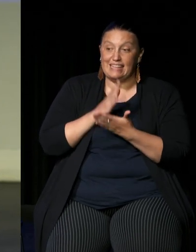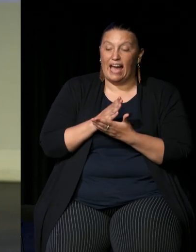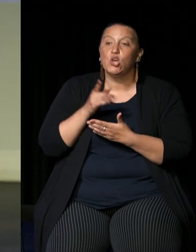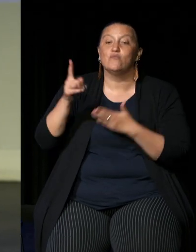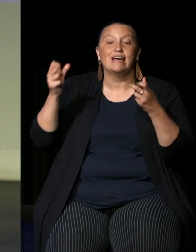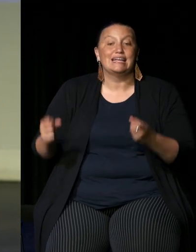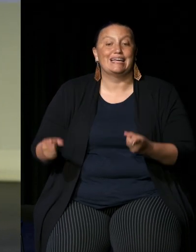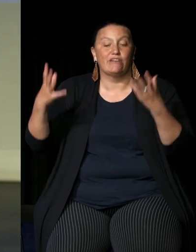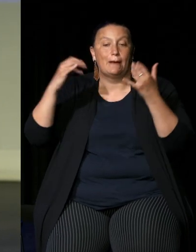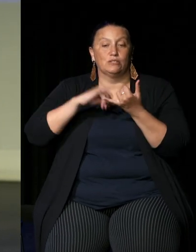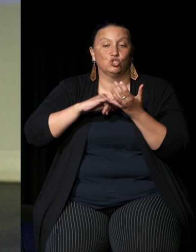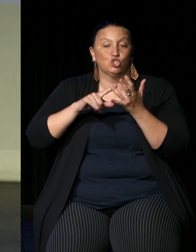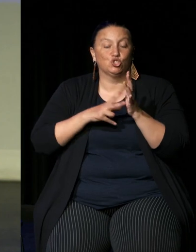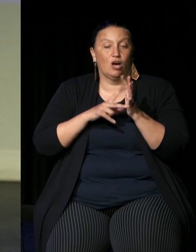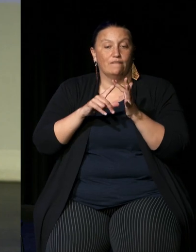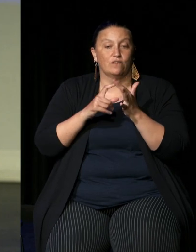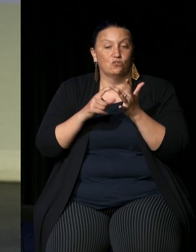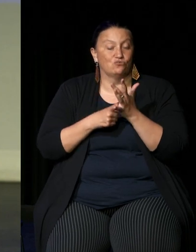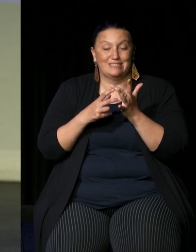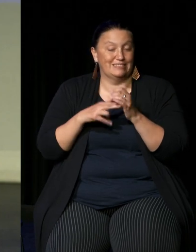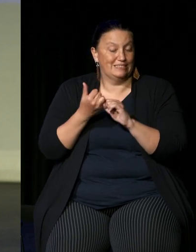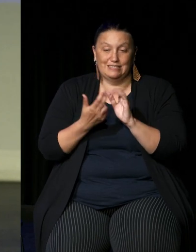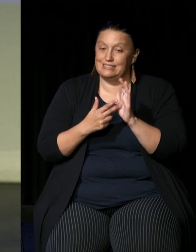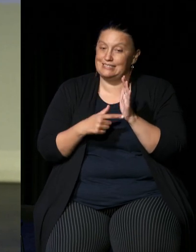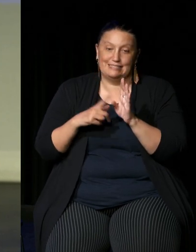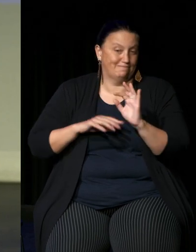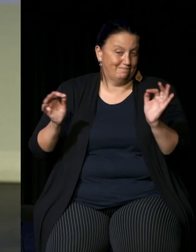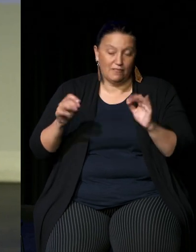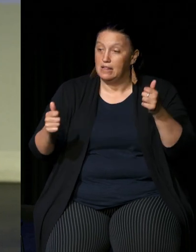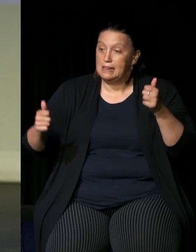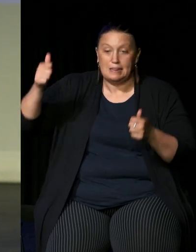as asserting either Primacy of Australian sovereignty over First Nation sovereignty